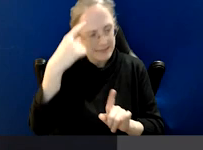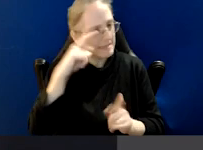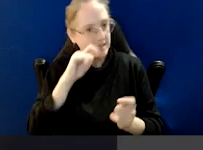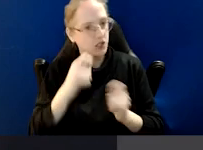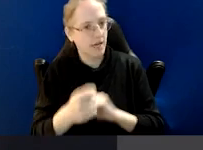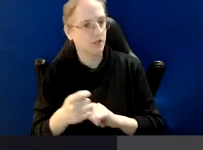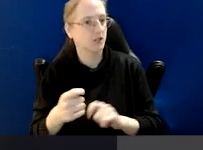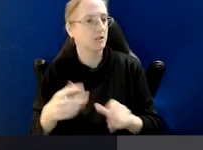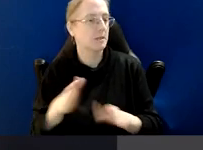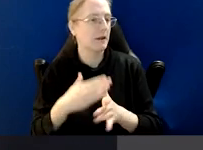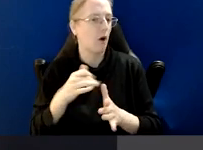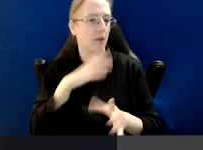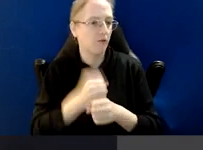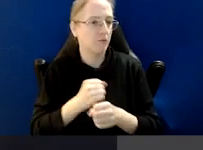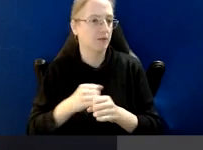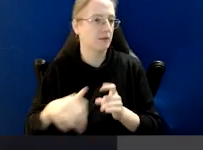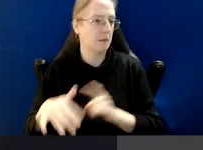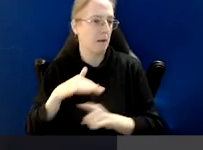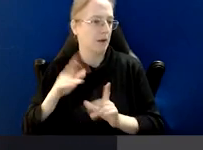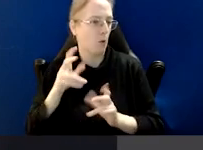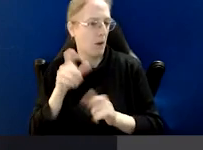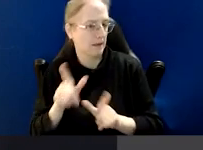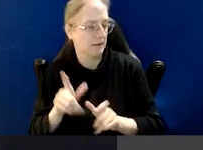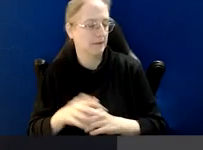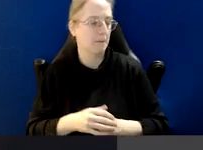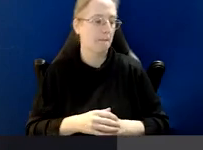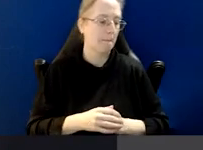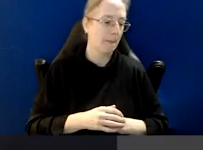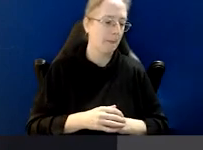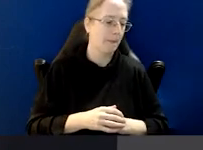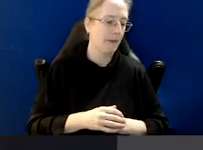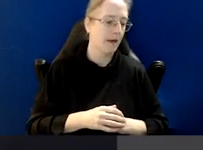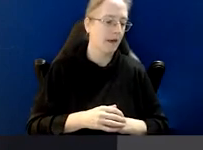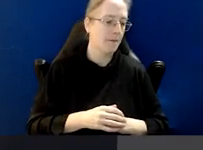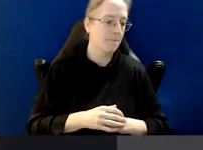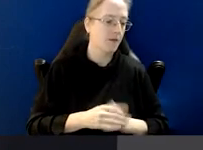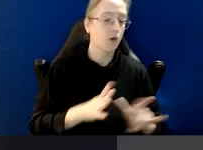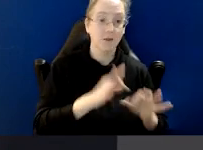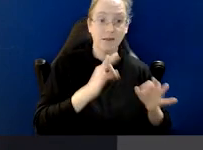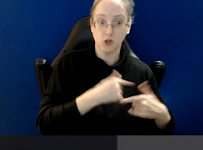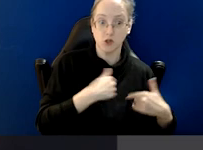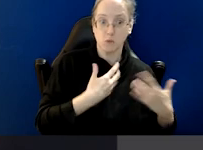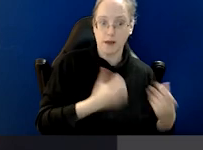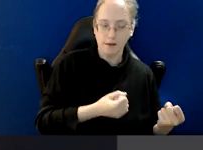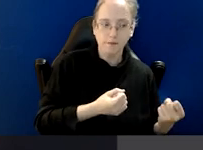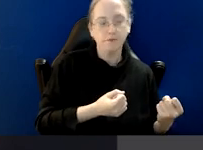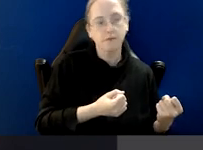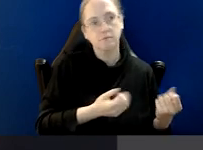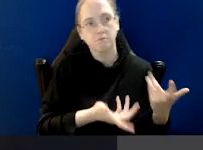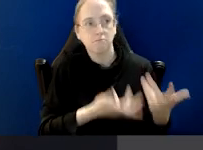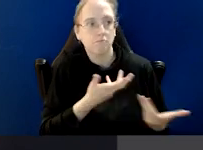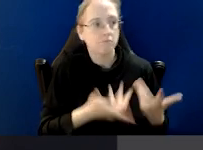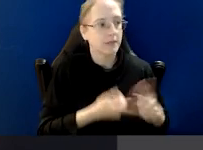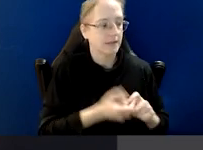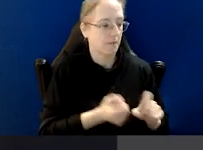That's what the nature of our work dictates, that there'll be times that a decision we make, for example,